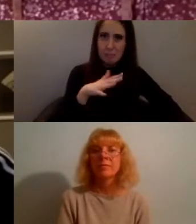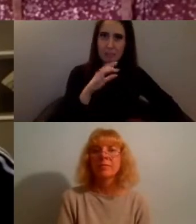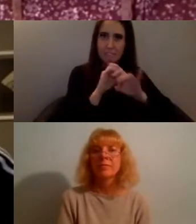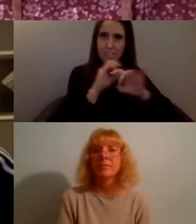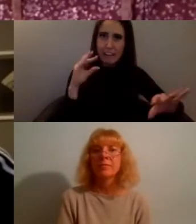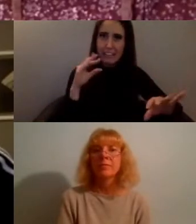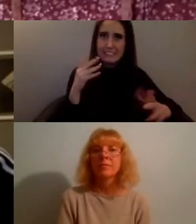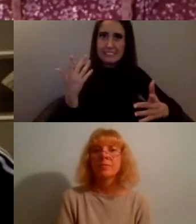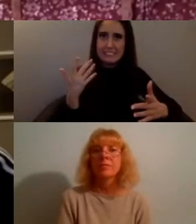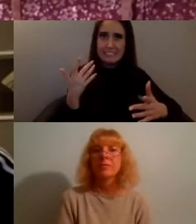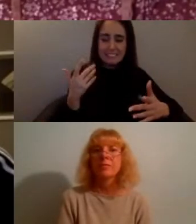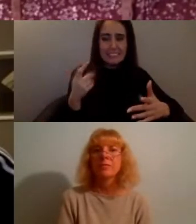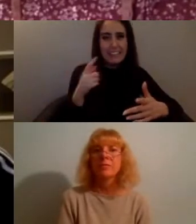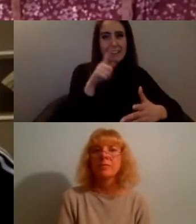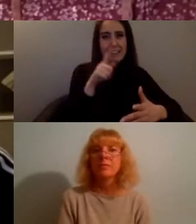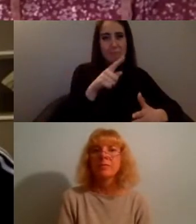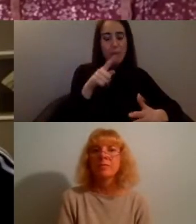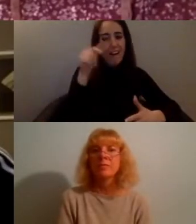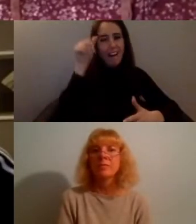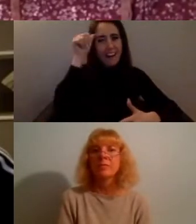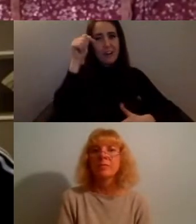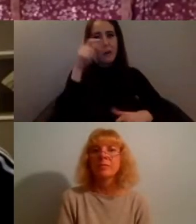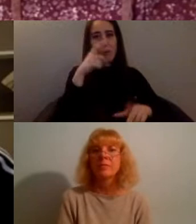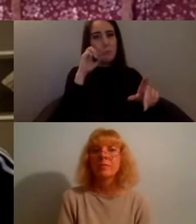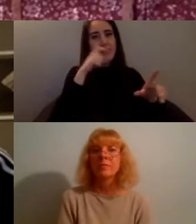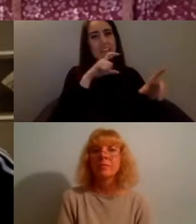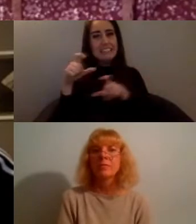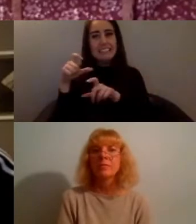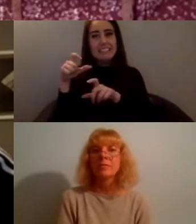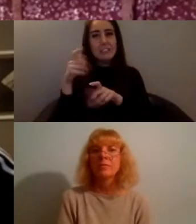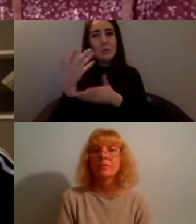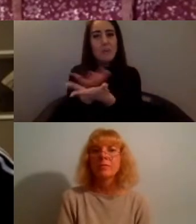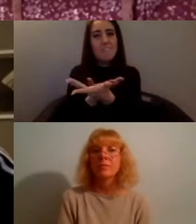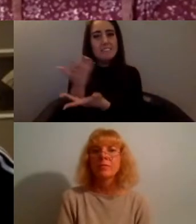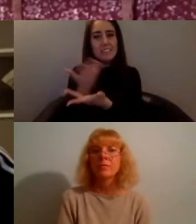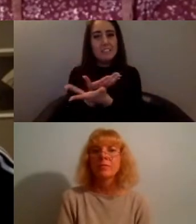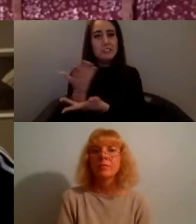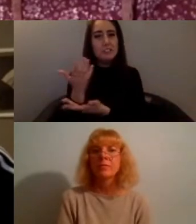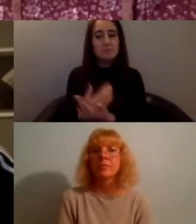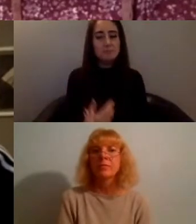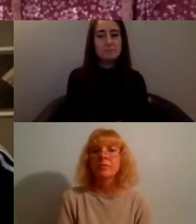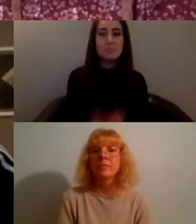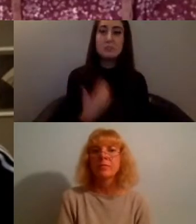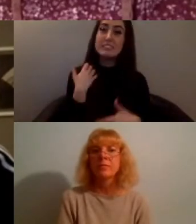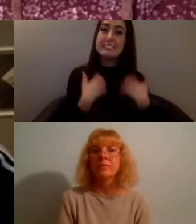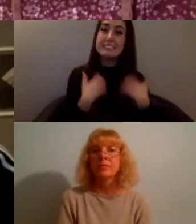these conversations in other ways which is very exciting thank you so much to all